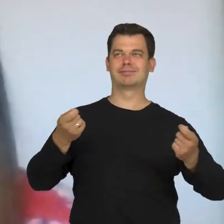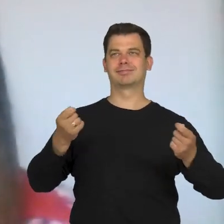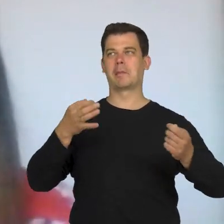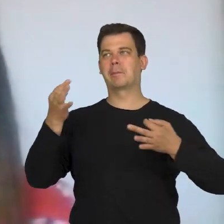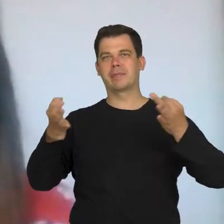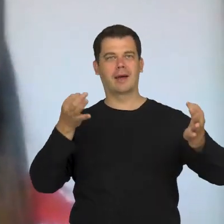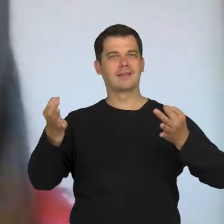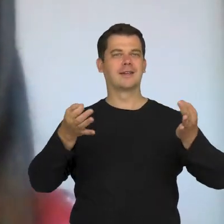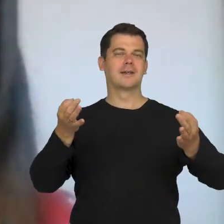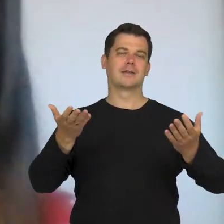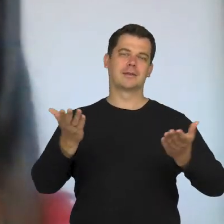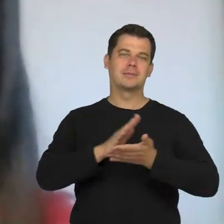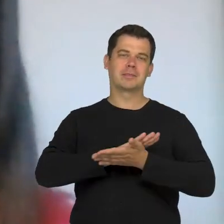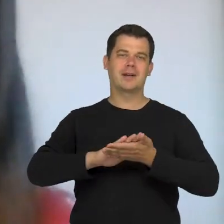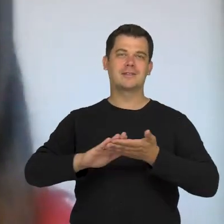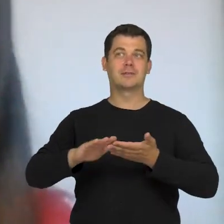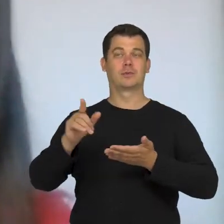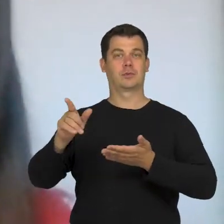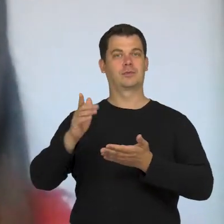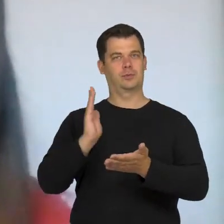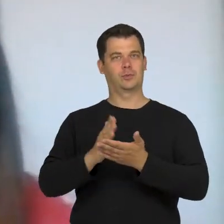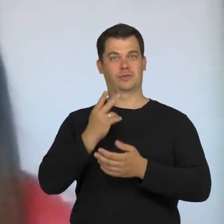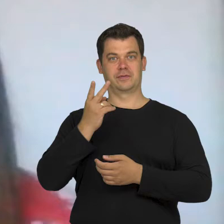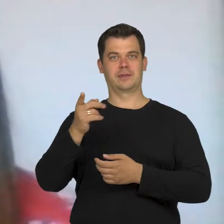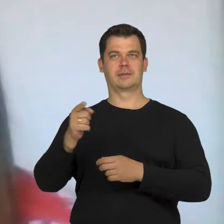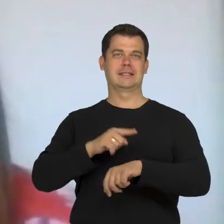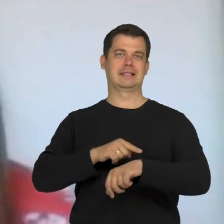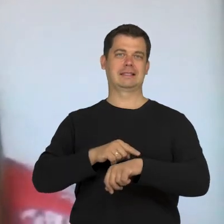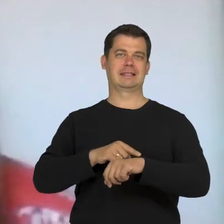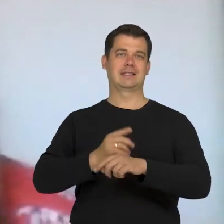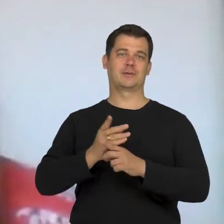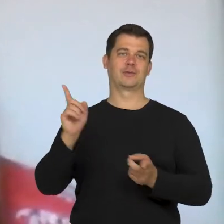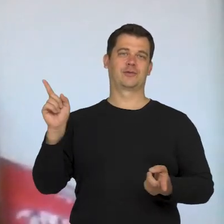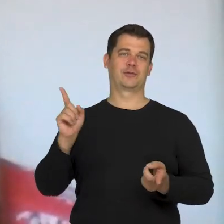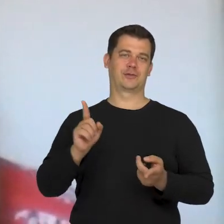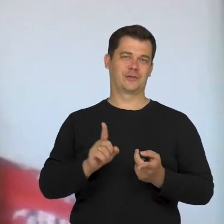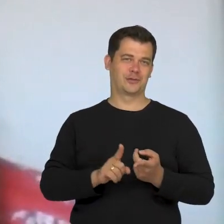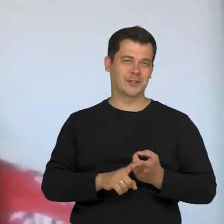because I see, that the time of our meeting is almost over.